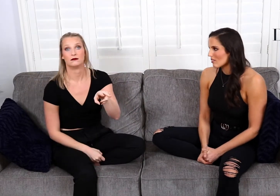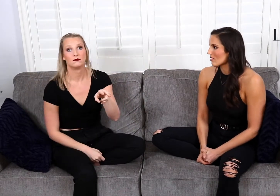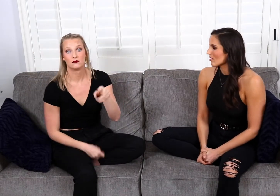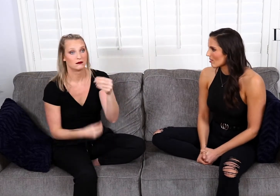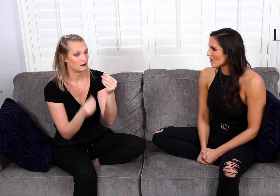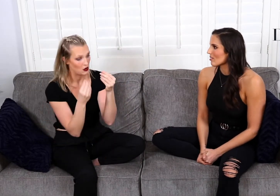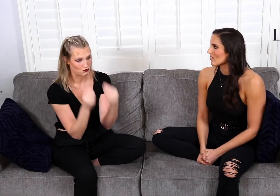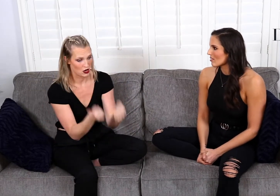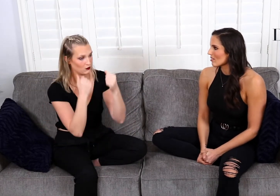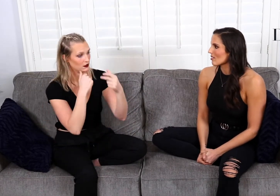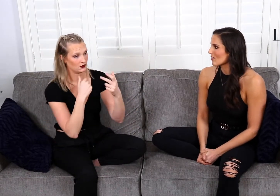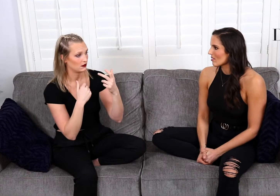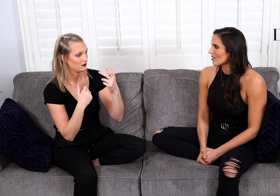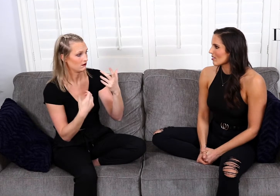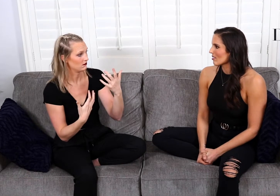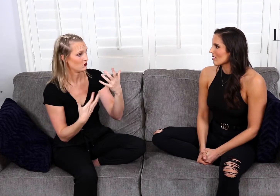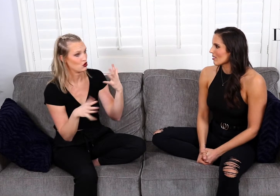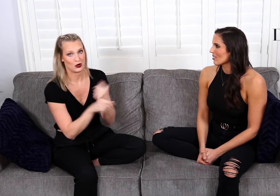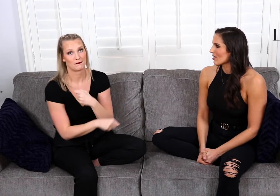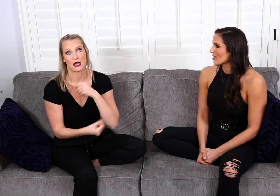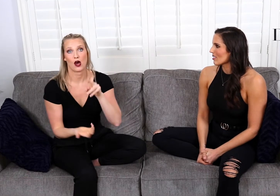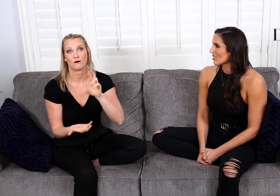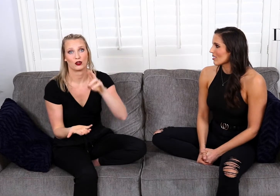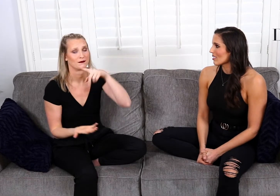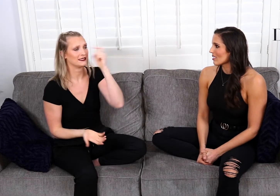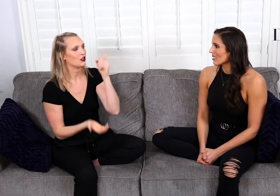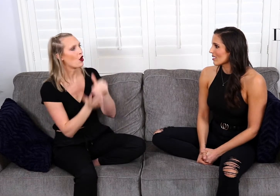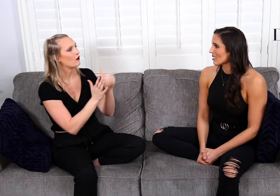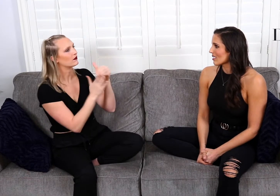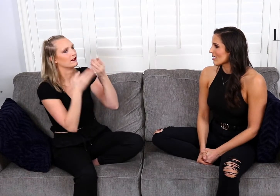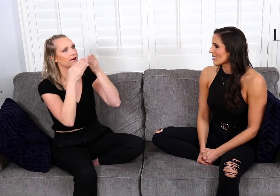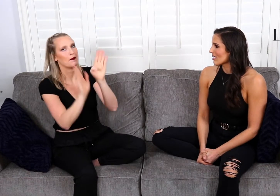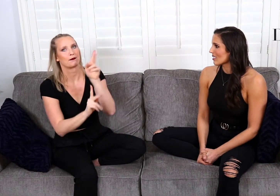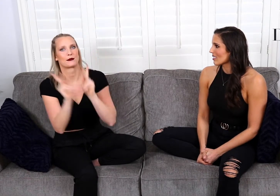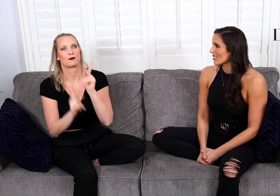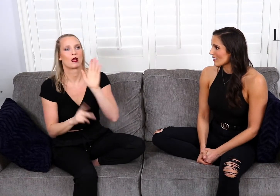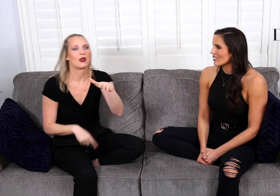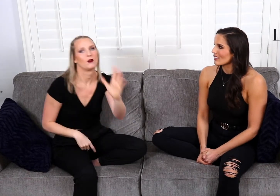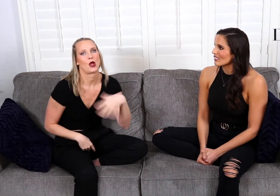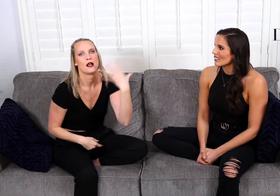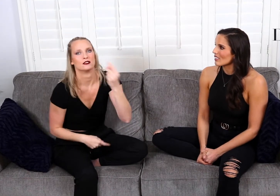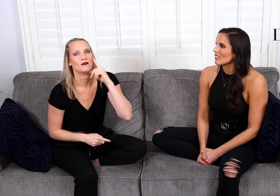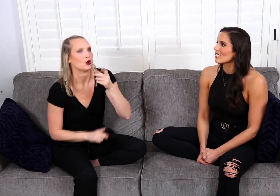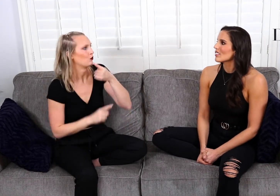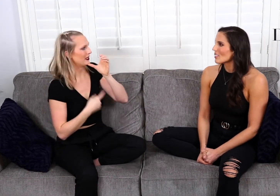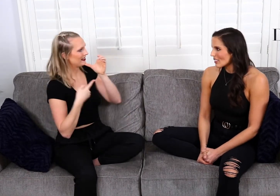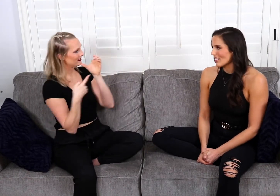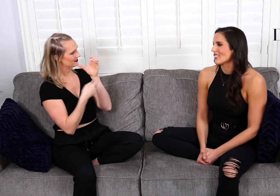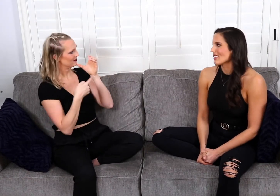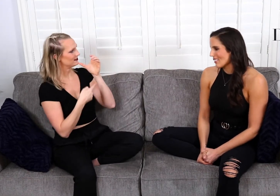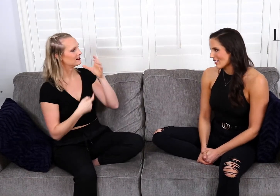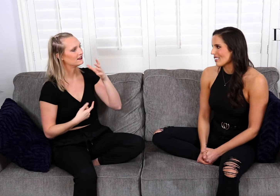And right away, that won me over. because generally people will say, “Hey, let’s go out for a drink.”